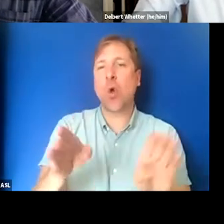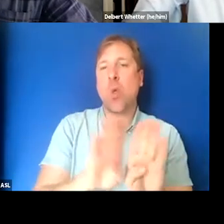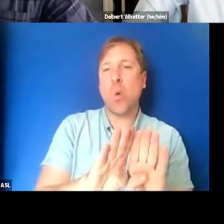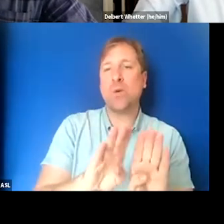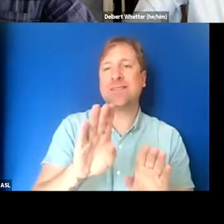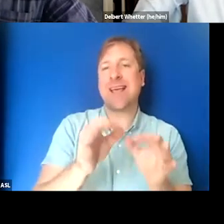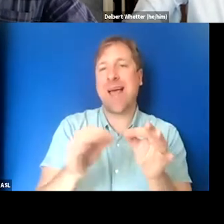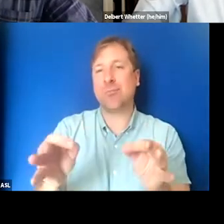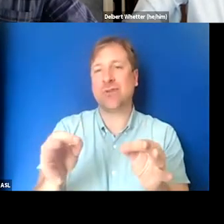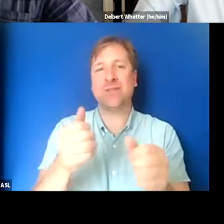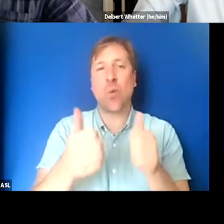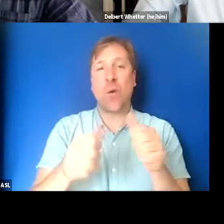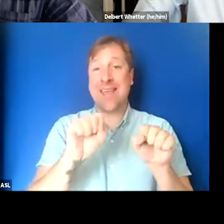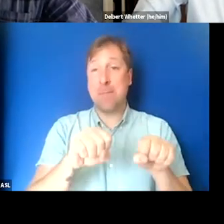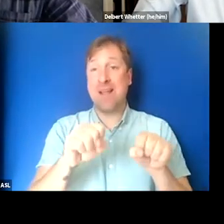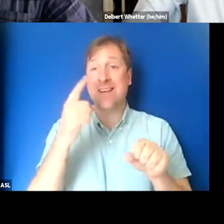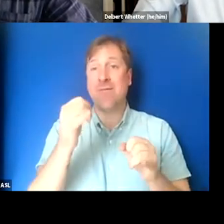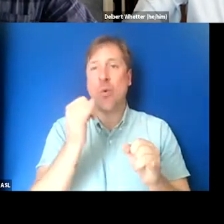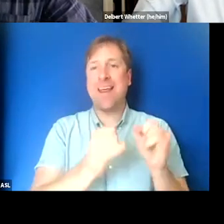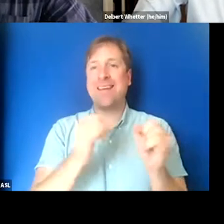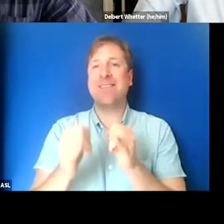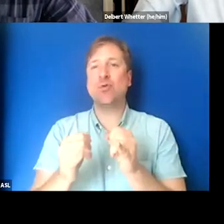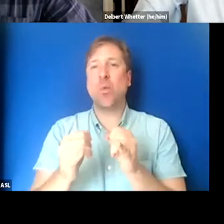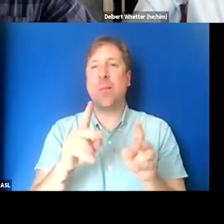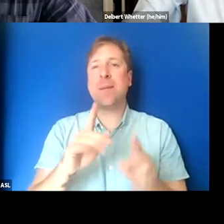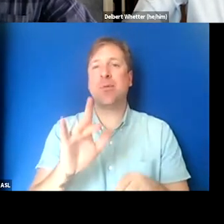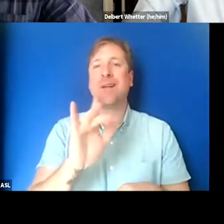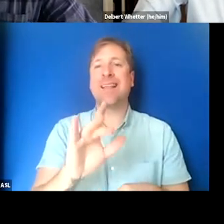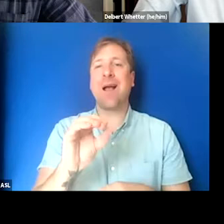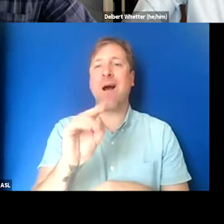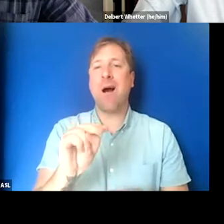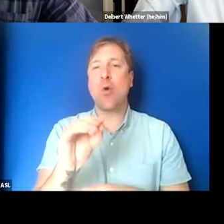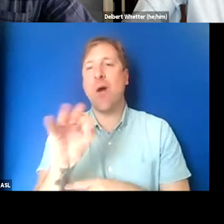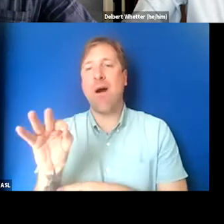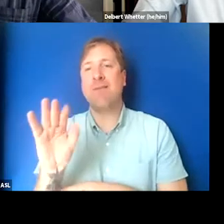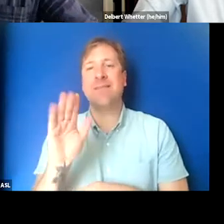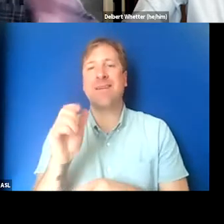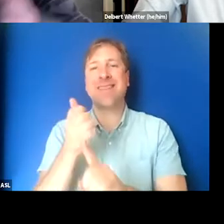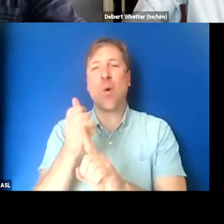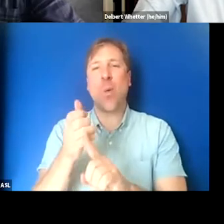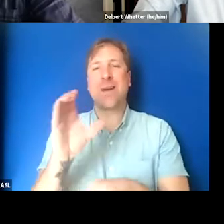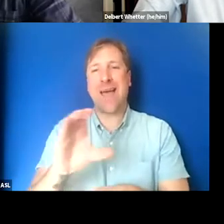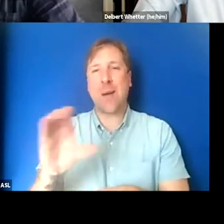for individual users to toggle on and off their captions, or to sit in a theater